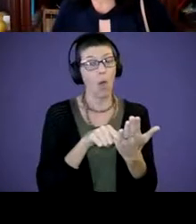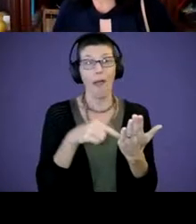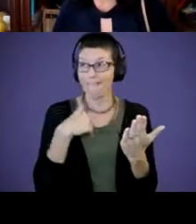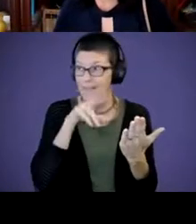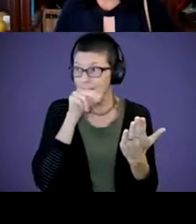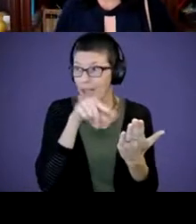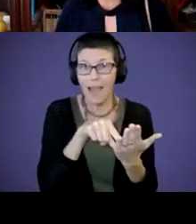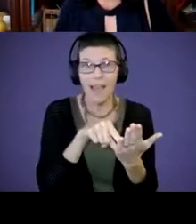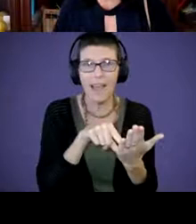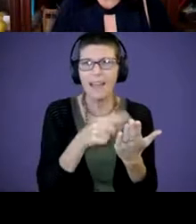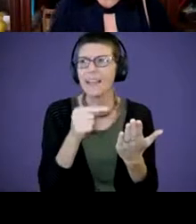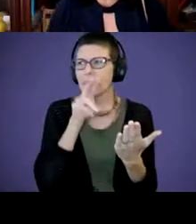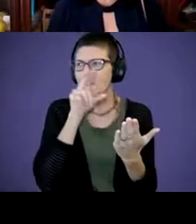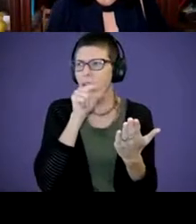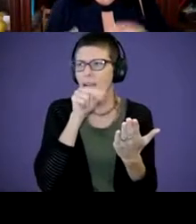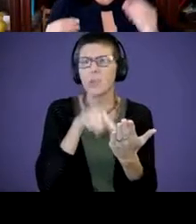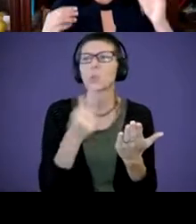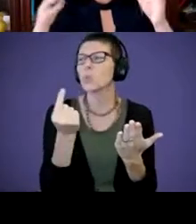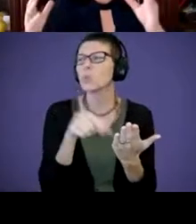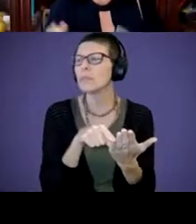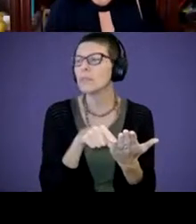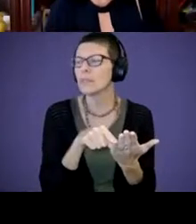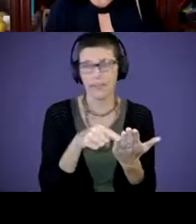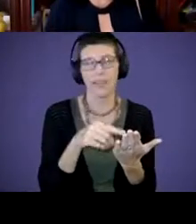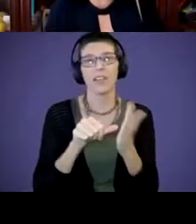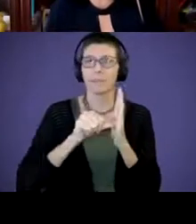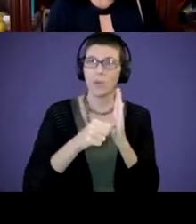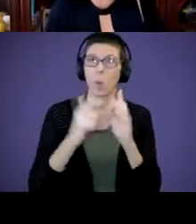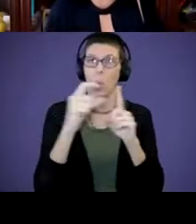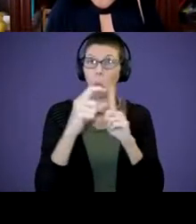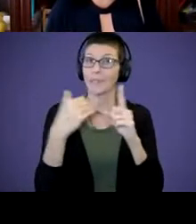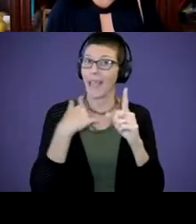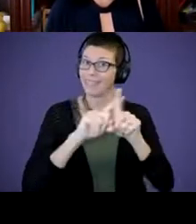What's that duck doing?” And reinforcing that words have lots of different meanings, but I love